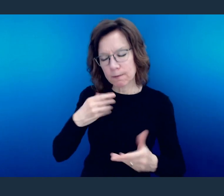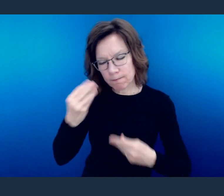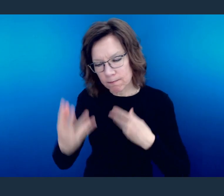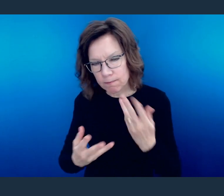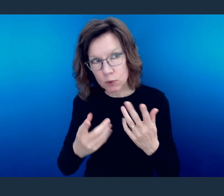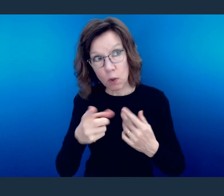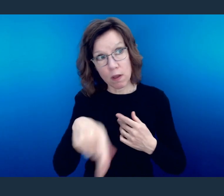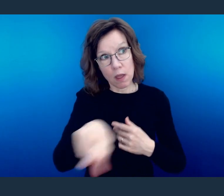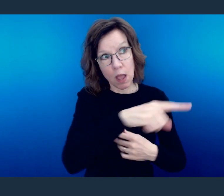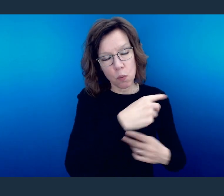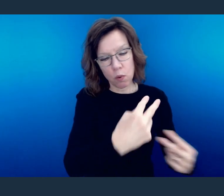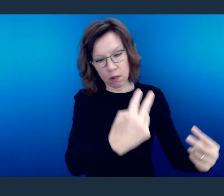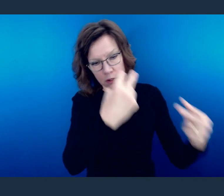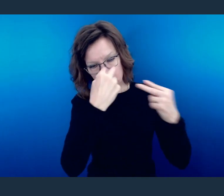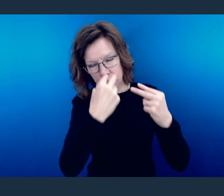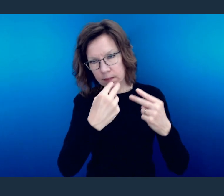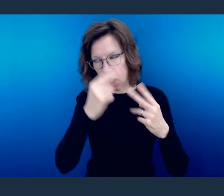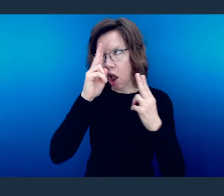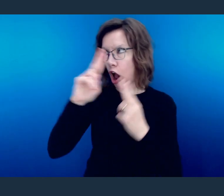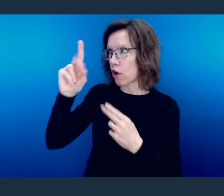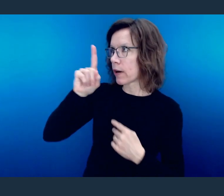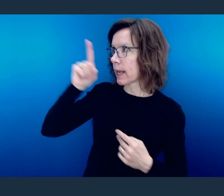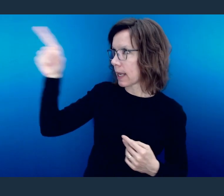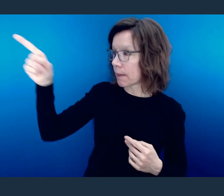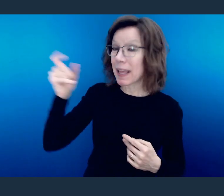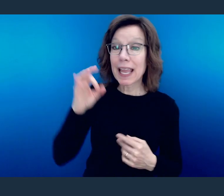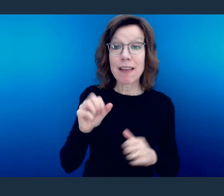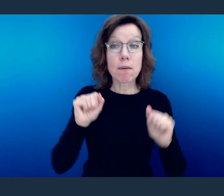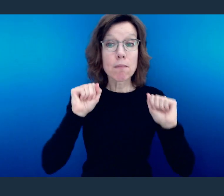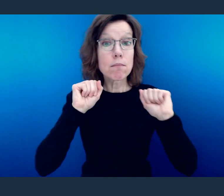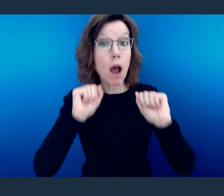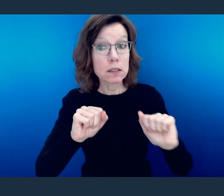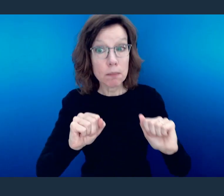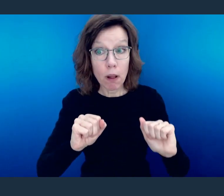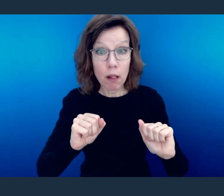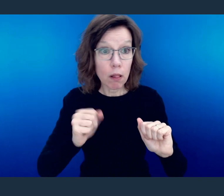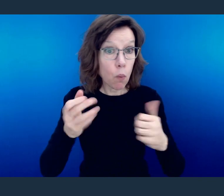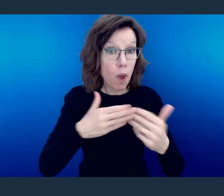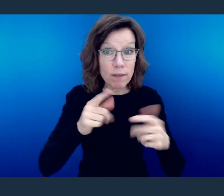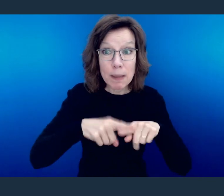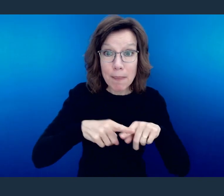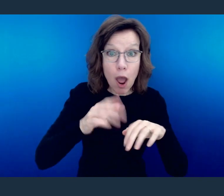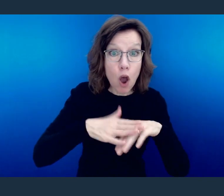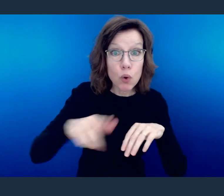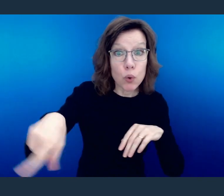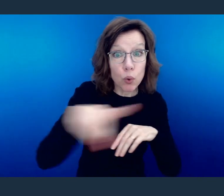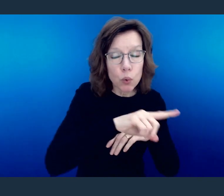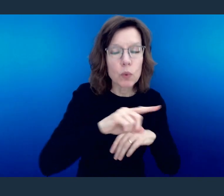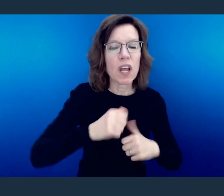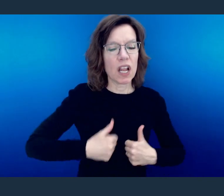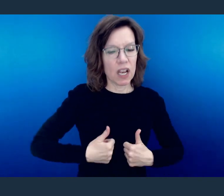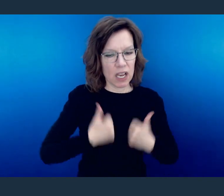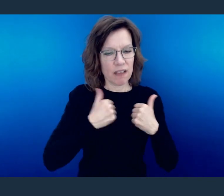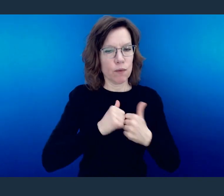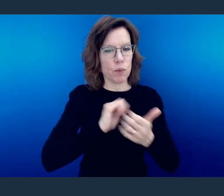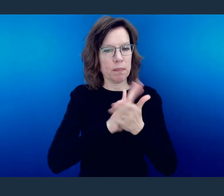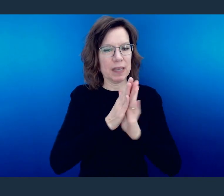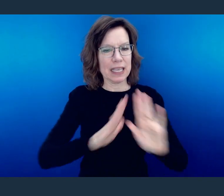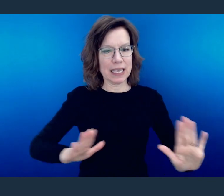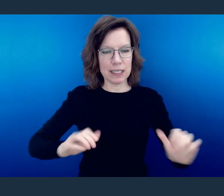If possible, so far as it depends on you, live peaceably with all."